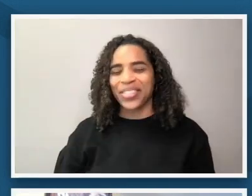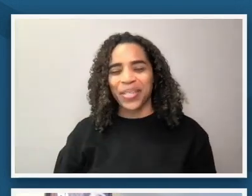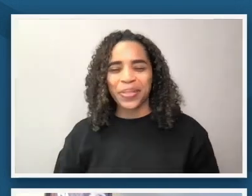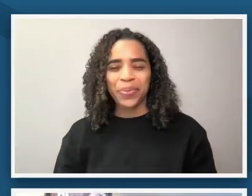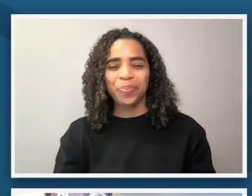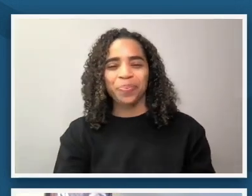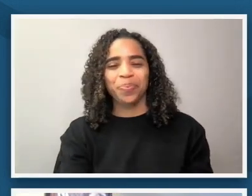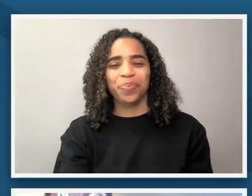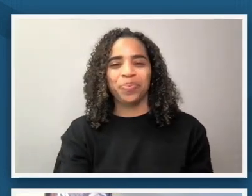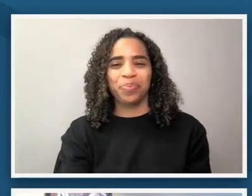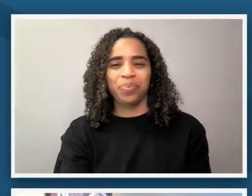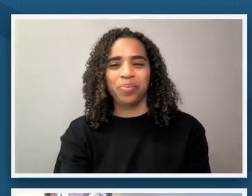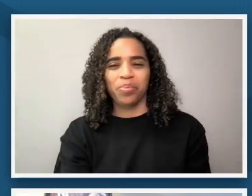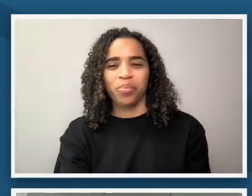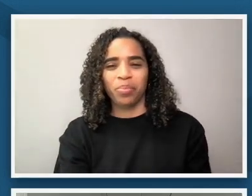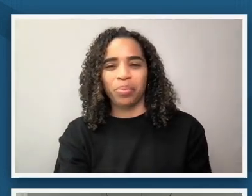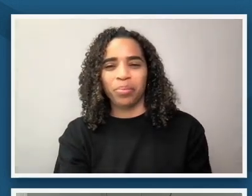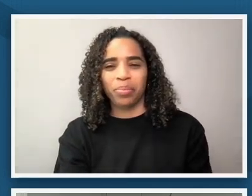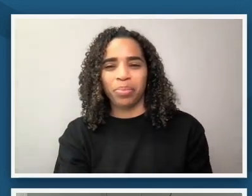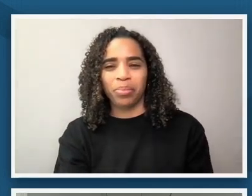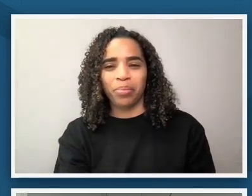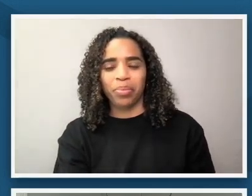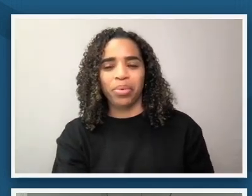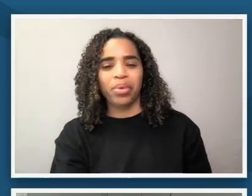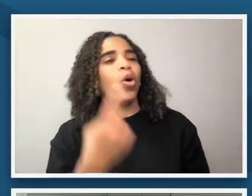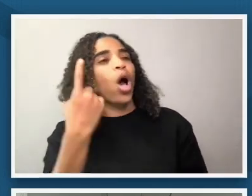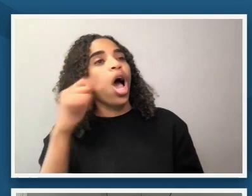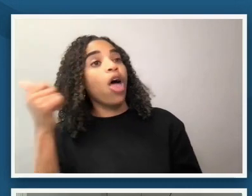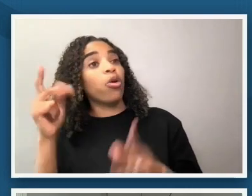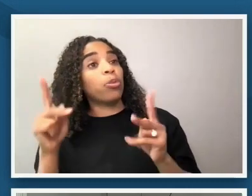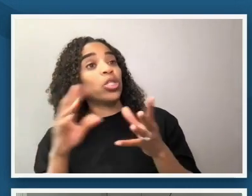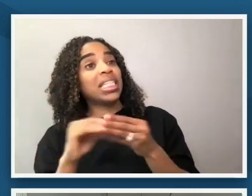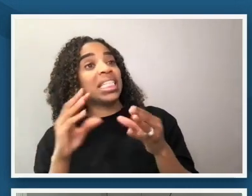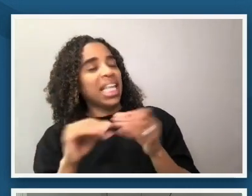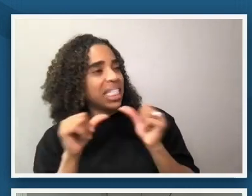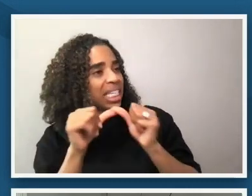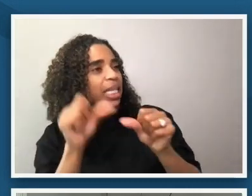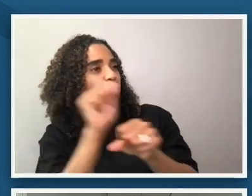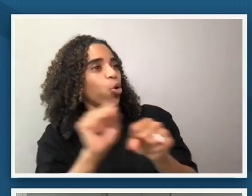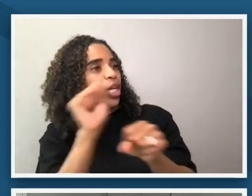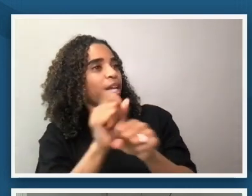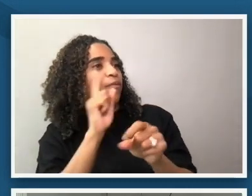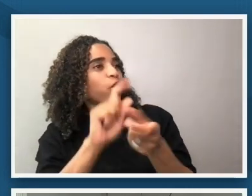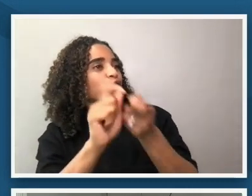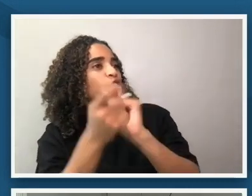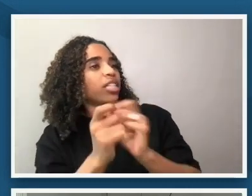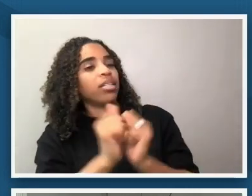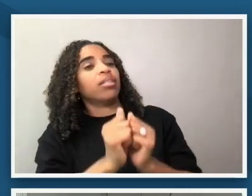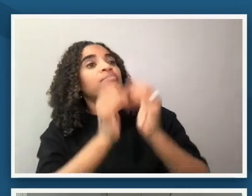i see also one of the exit tickets says keep working for change so